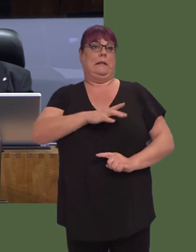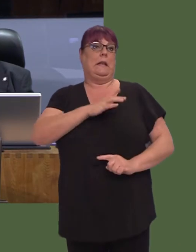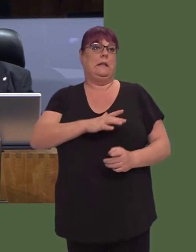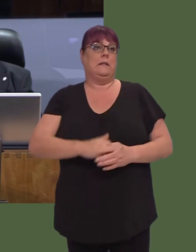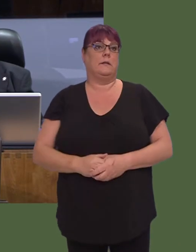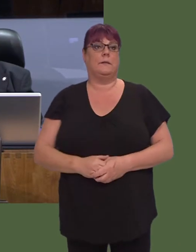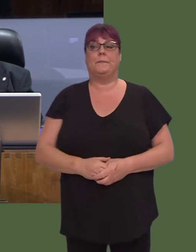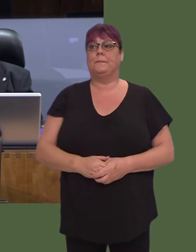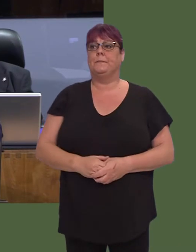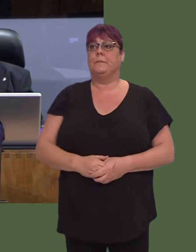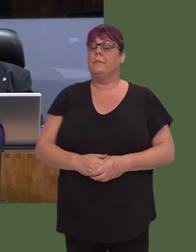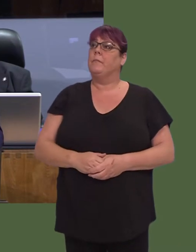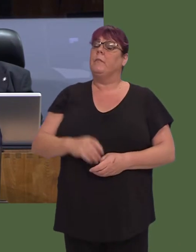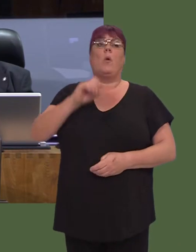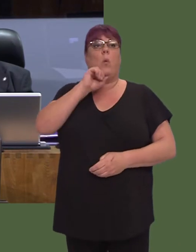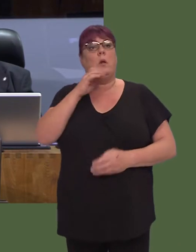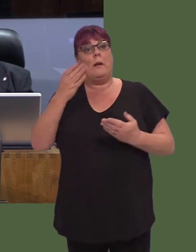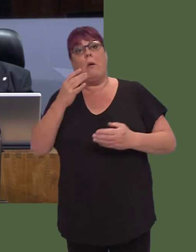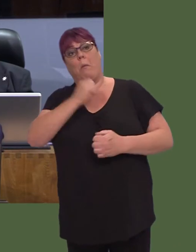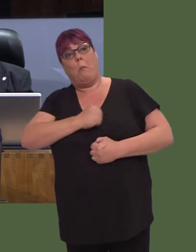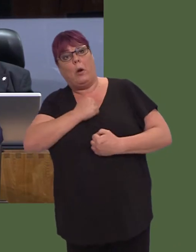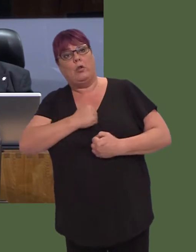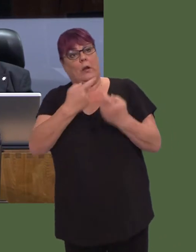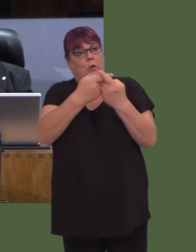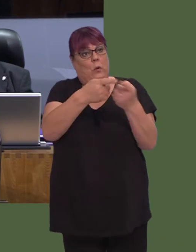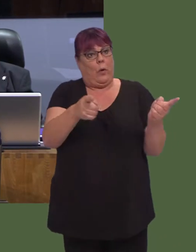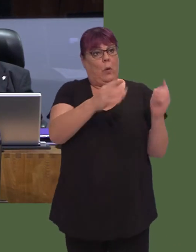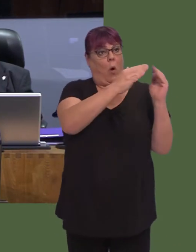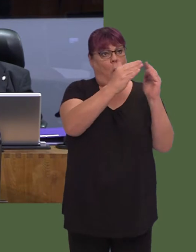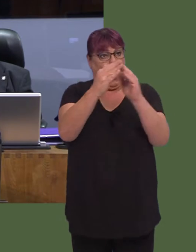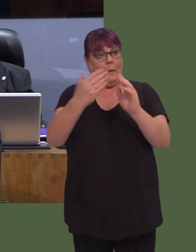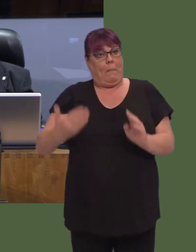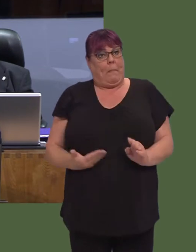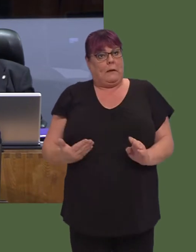Will you now apologise to those homes and businesses for the devastation and havoc that